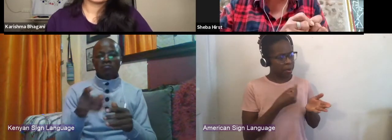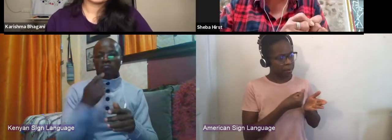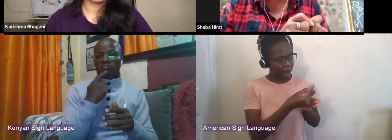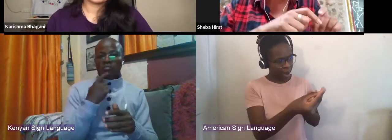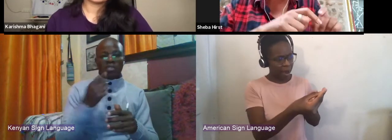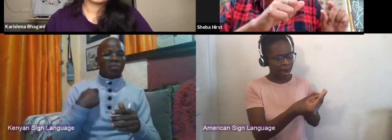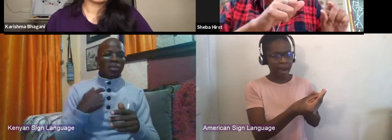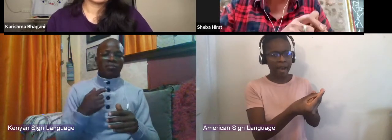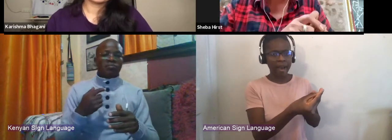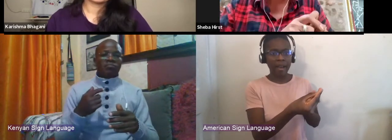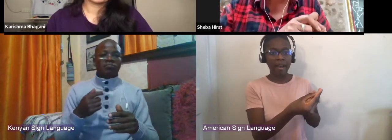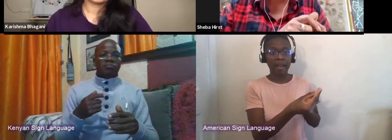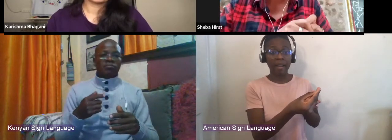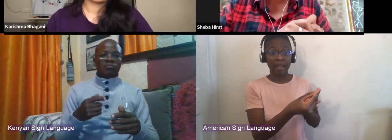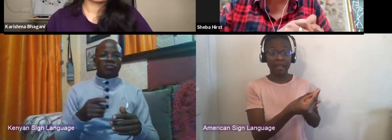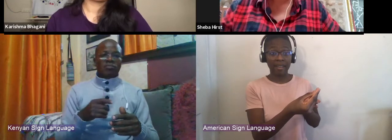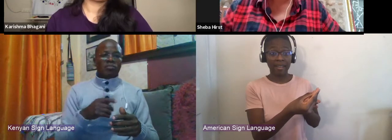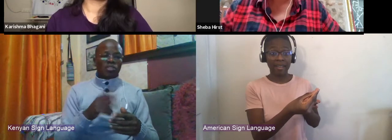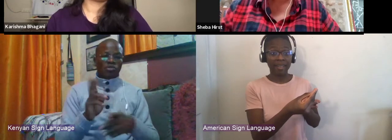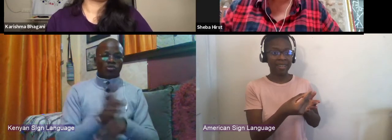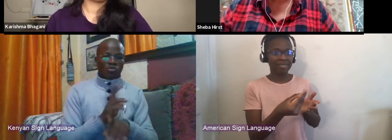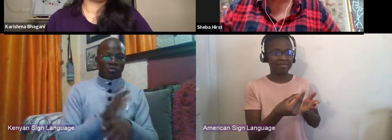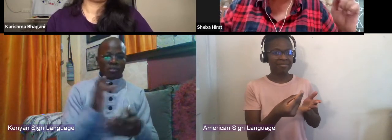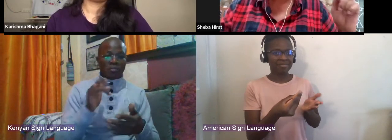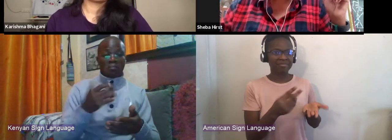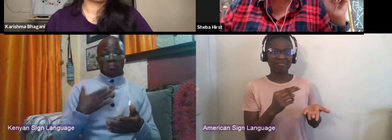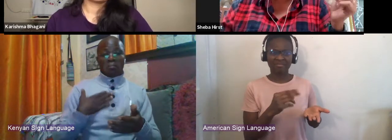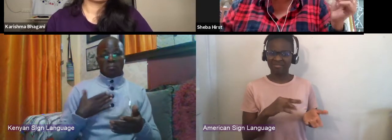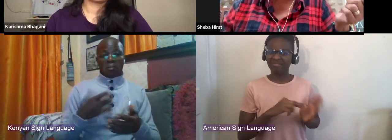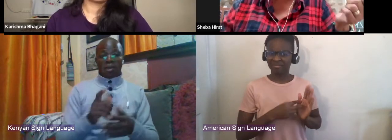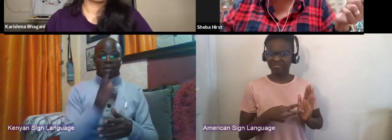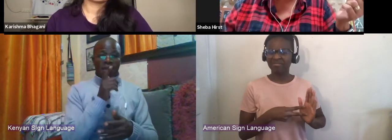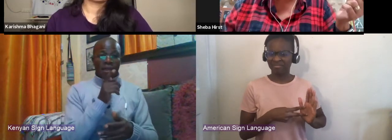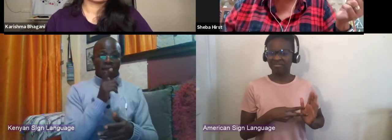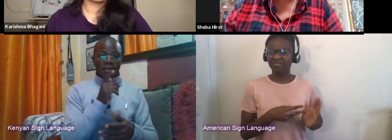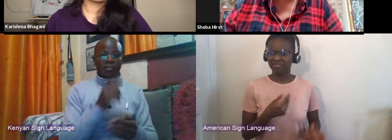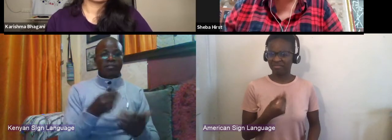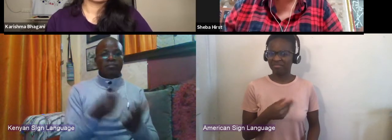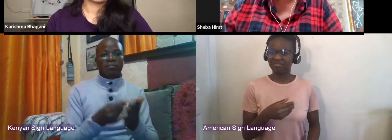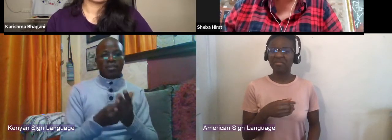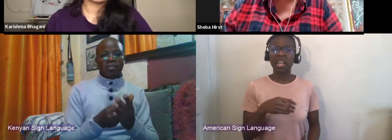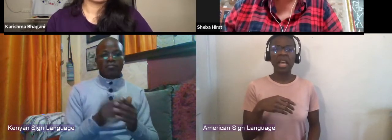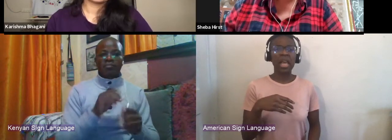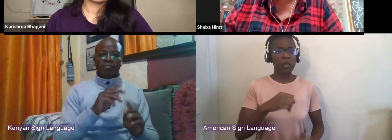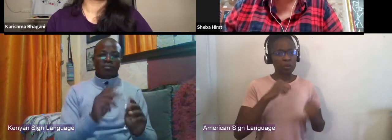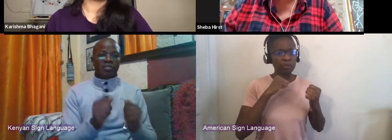on my pocket money to get this thing. That's a really strong endorsement of the work that you're doing